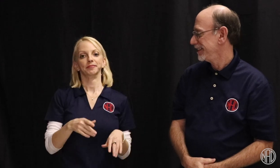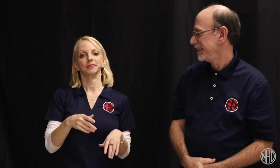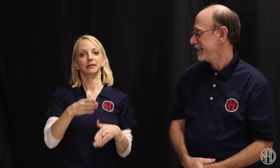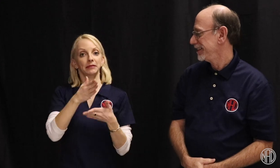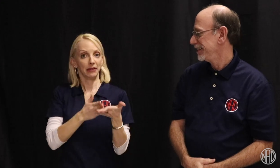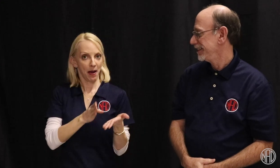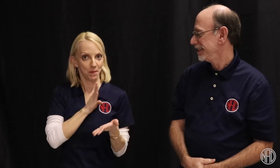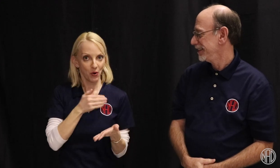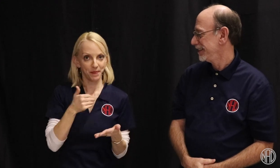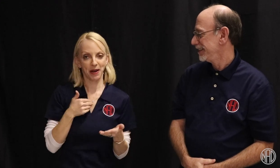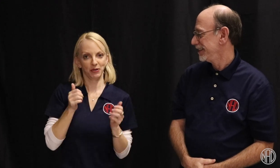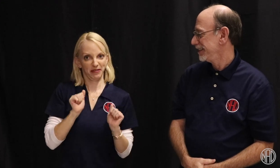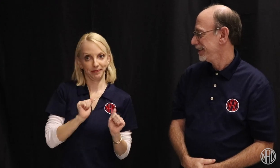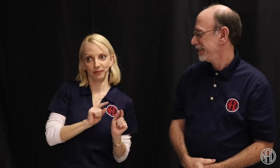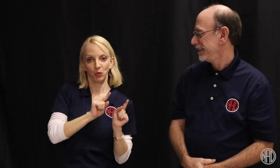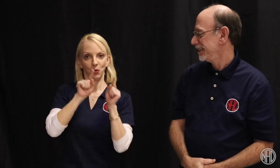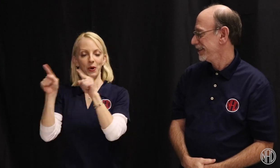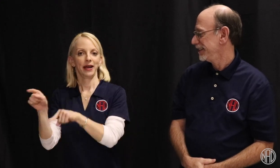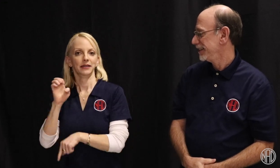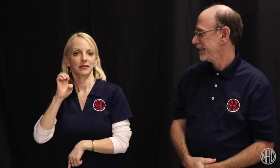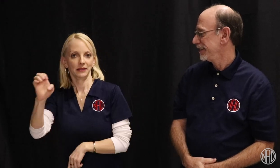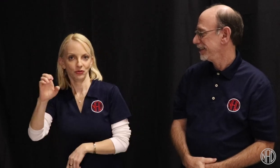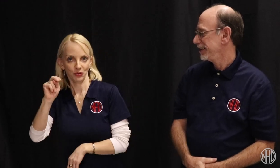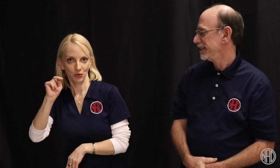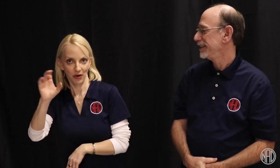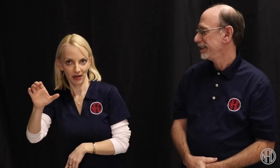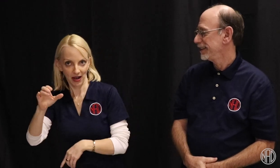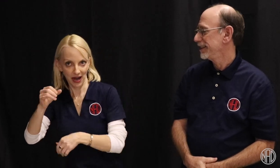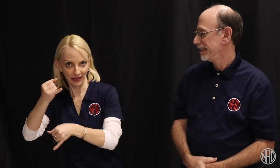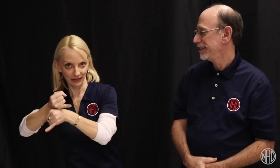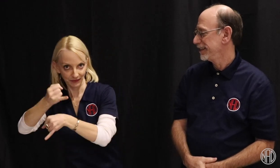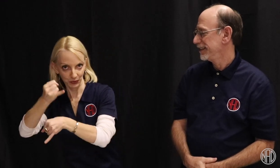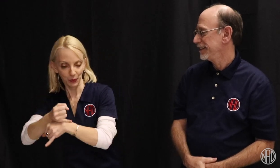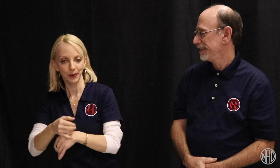Some board members went to the Eastern North Carolina School for the Deaf.